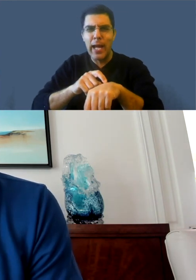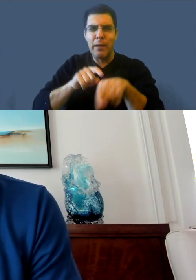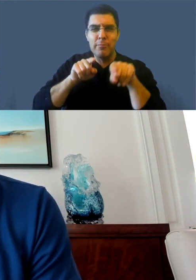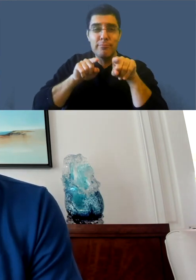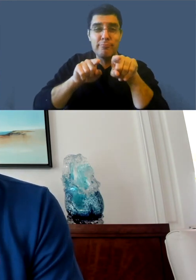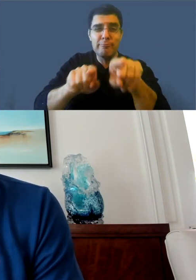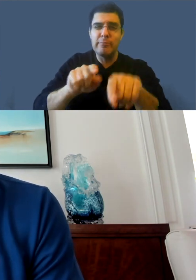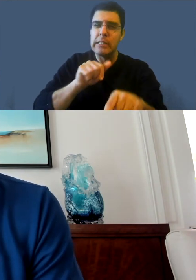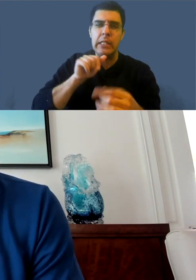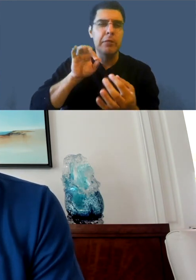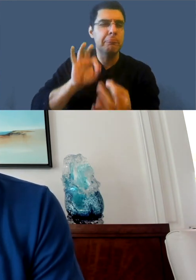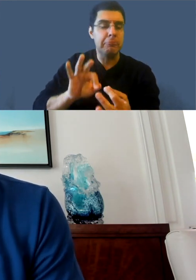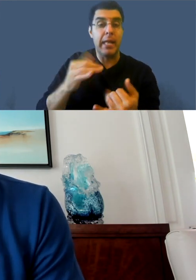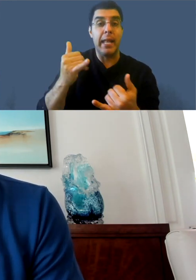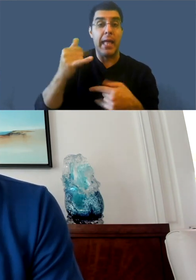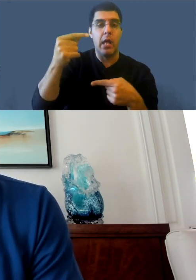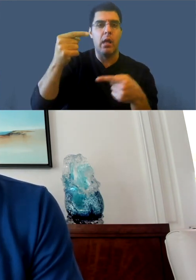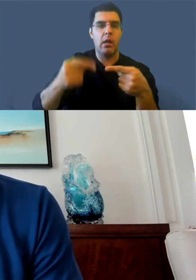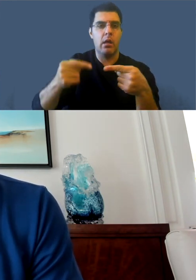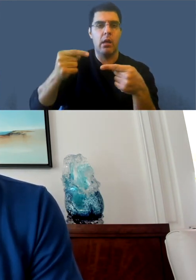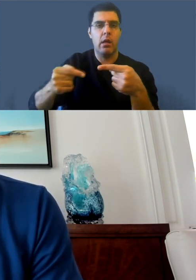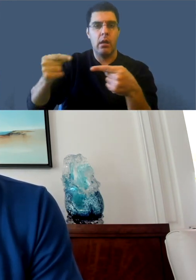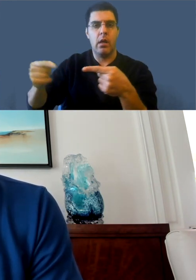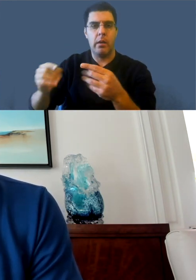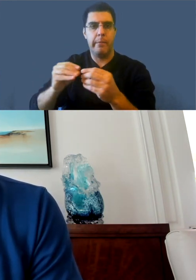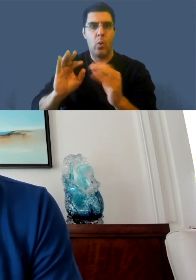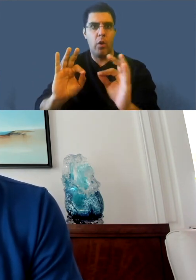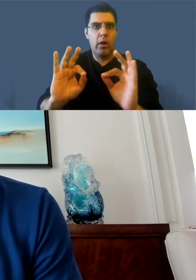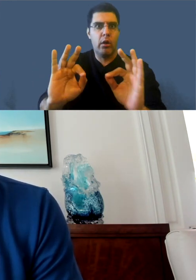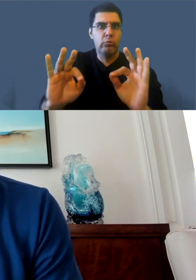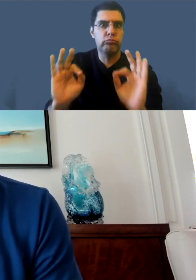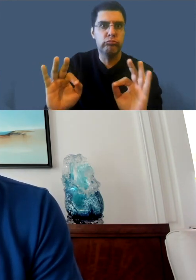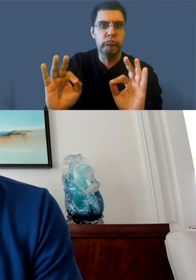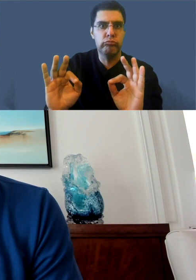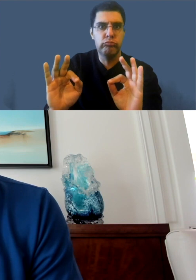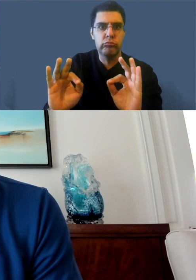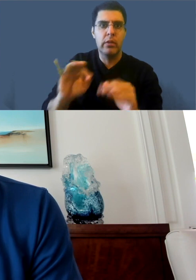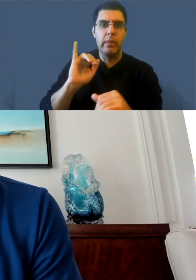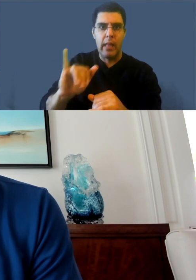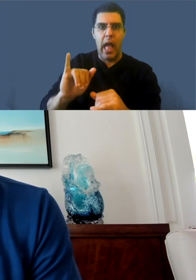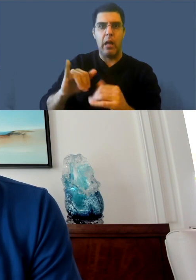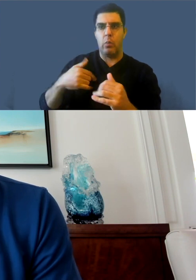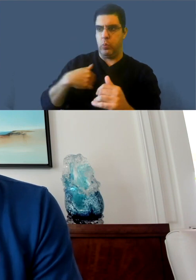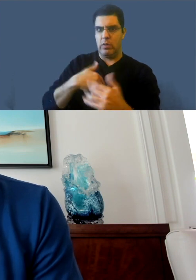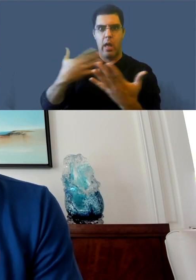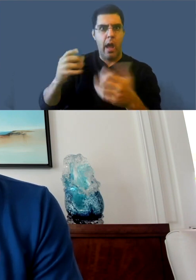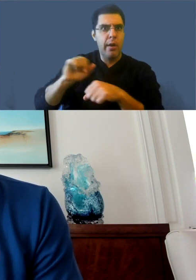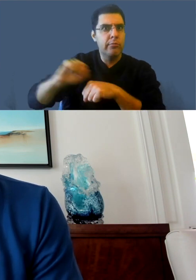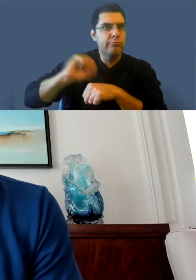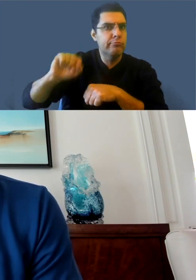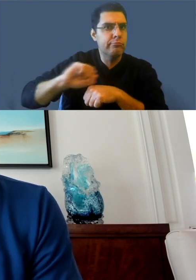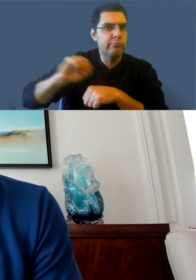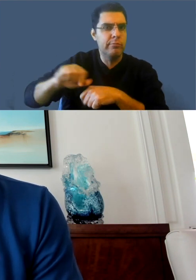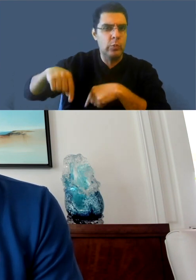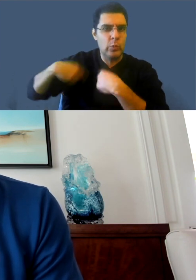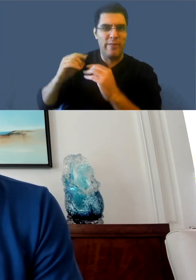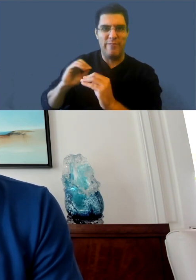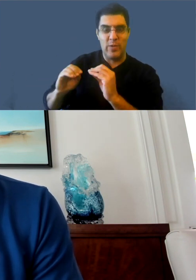It's super easy. So we're hoping that that will be a material change it will drive a lot more captions. And that's already been rolling out